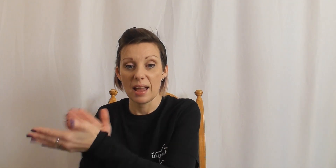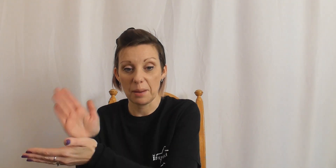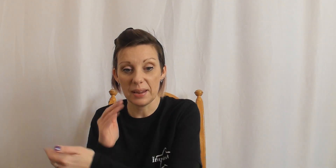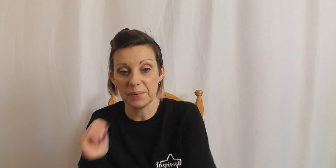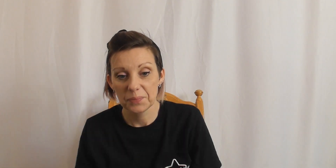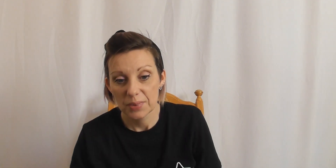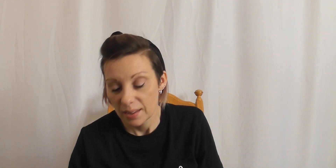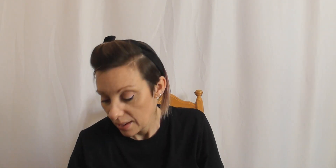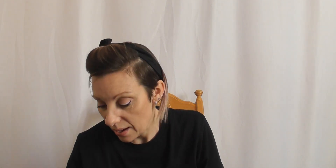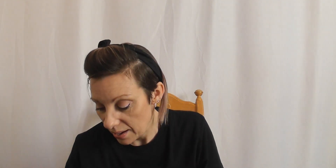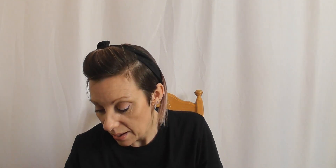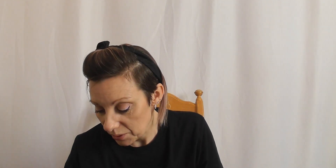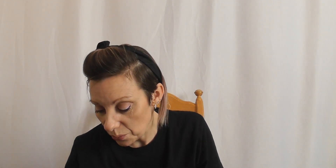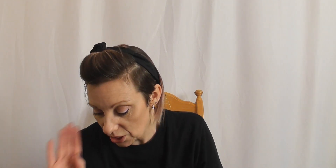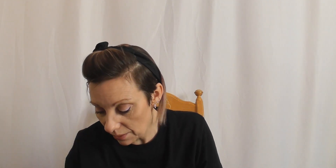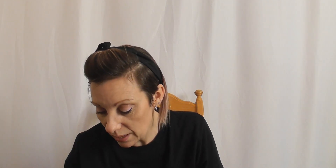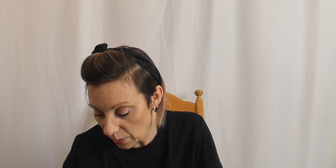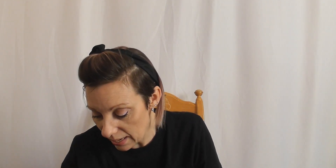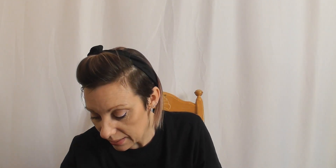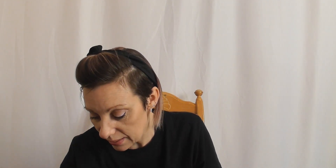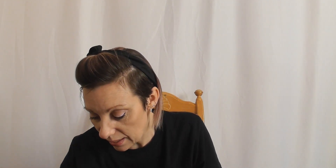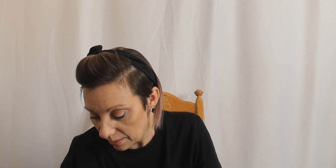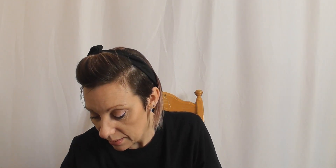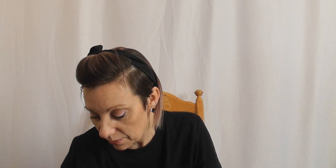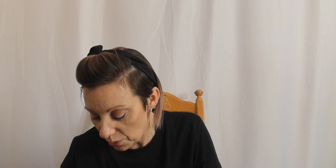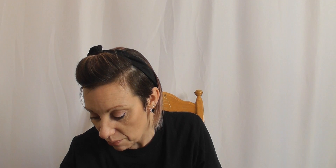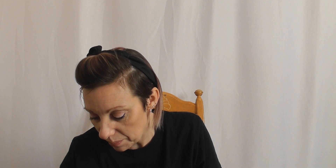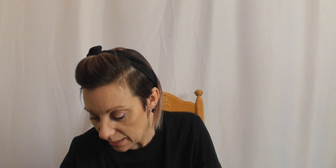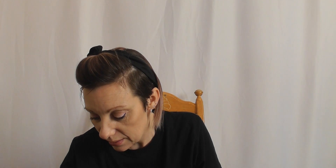happy. Um so just have a quick listen to that let's see if i got in the right place